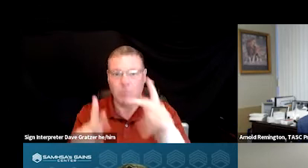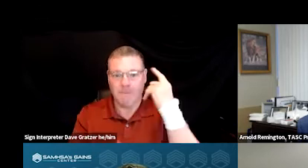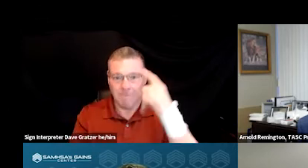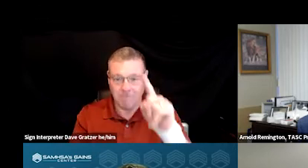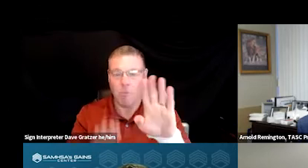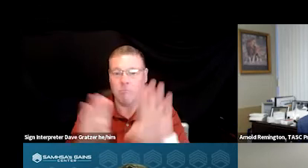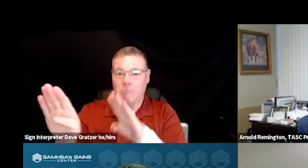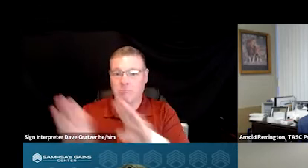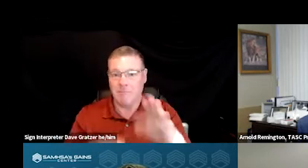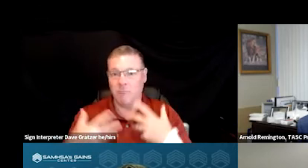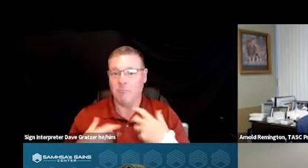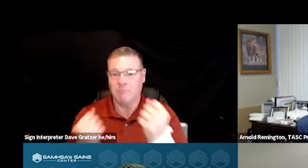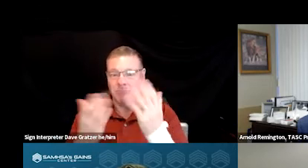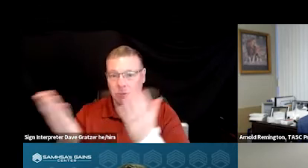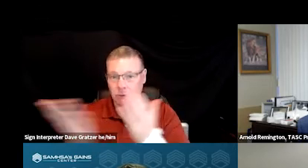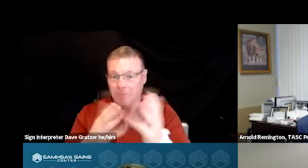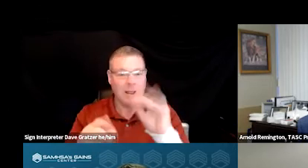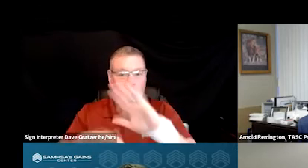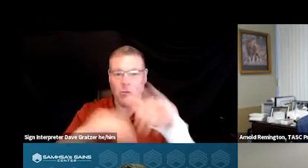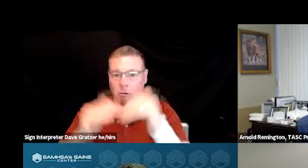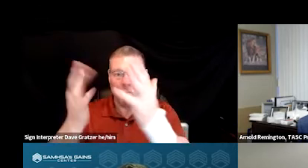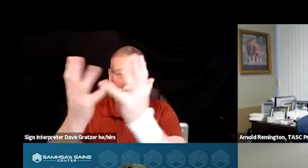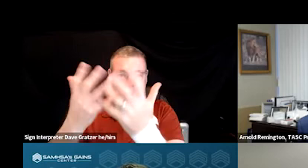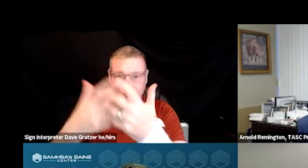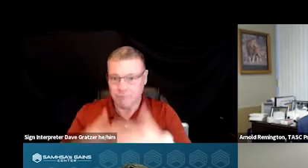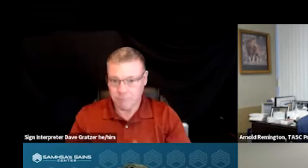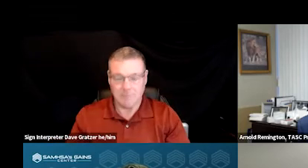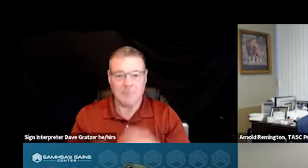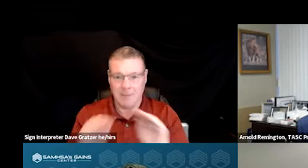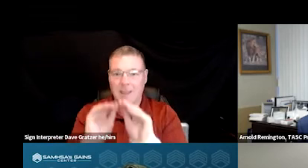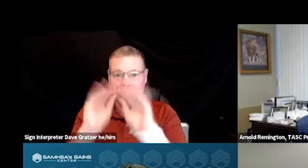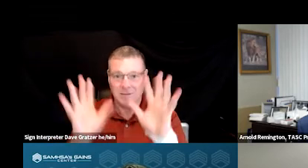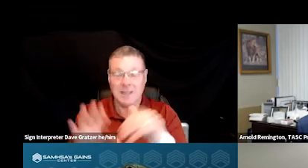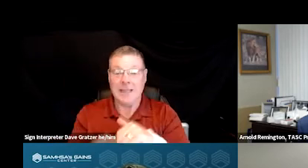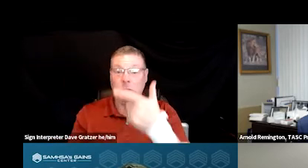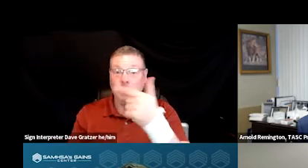And it all trickles down. Obviously in Georgia, Behavioral Health Link